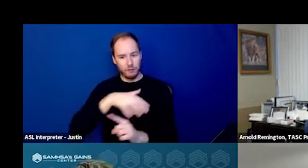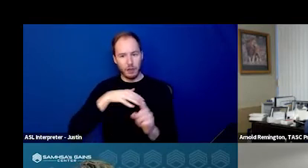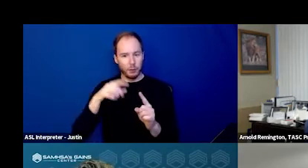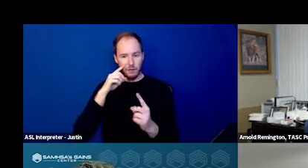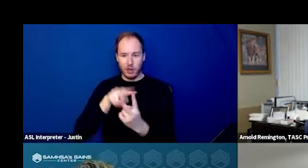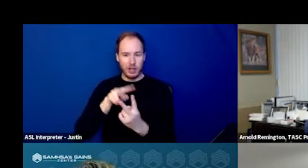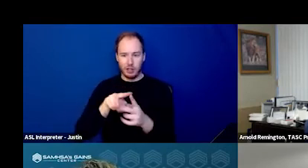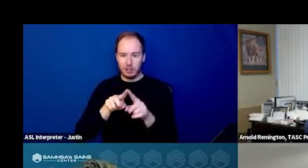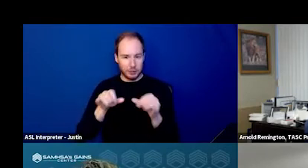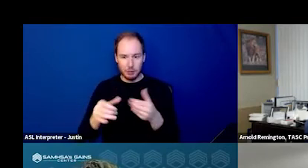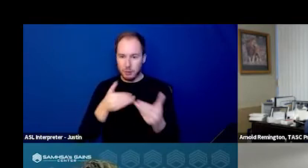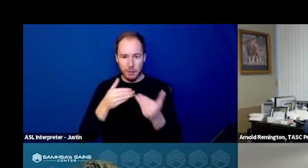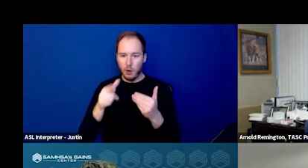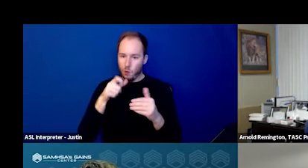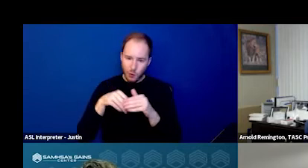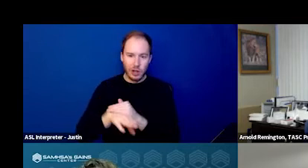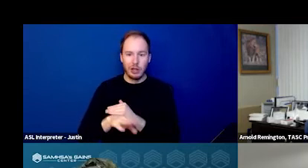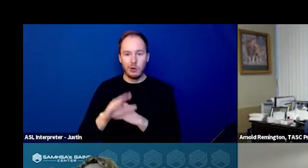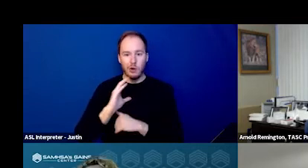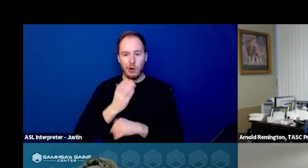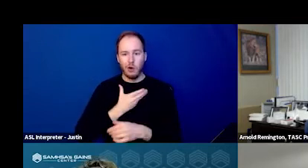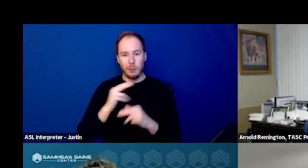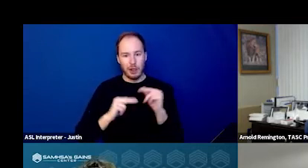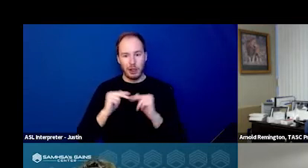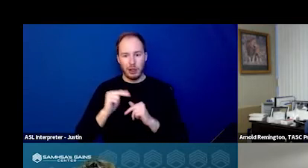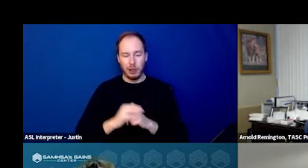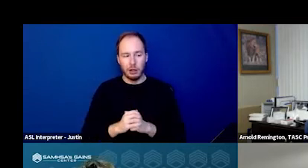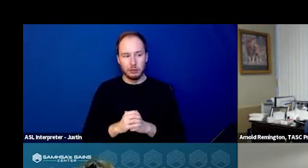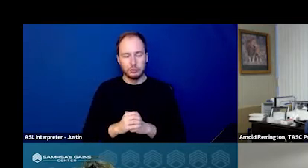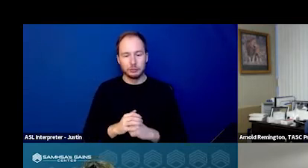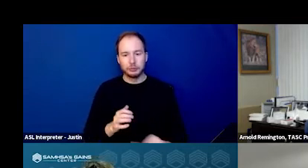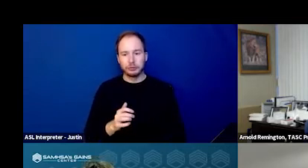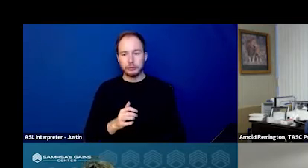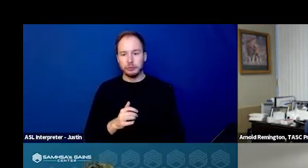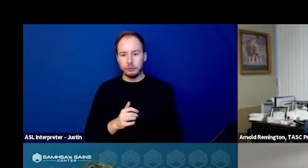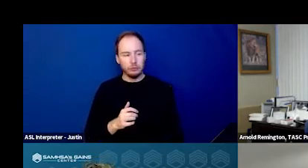door, no matter who was coming into our center. And we have found that that has actually